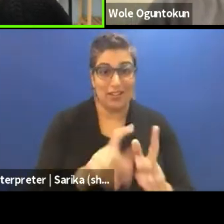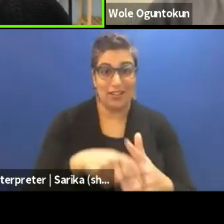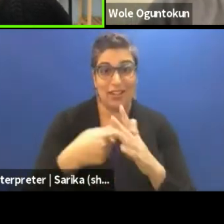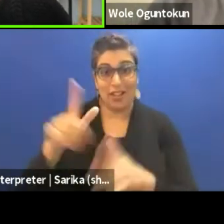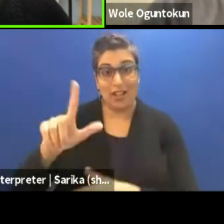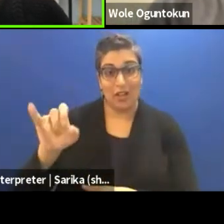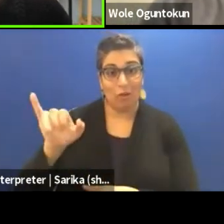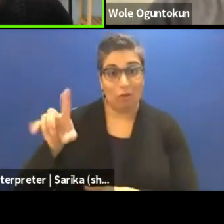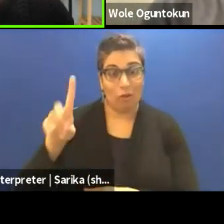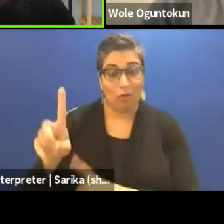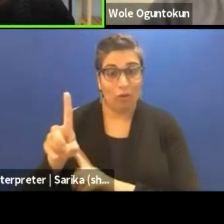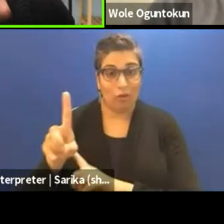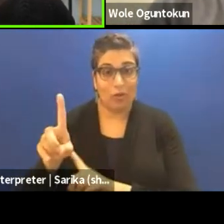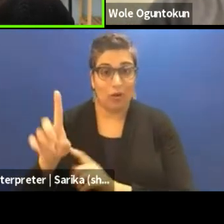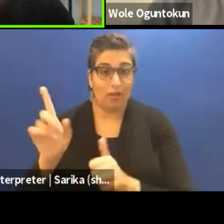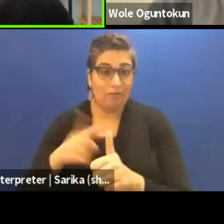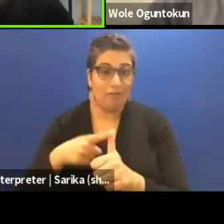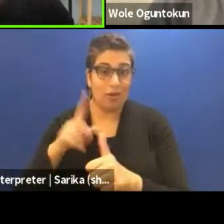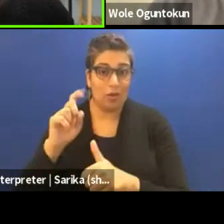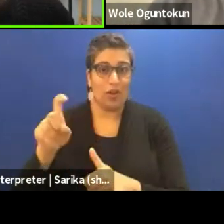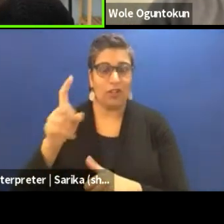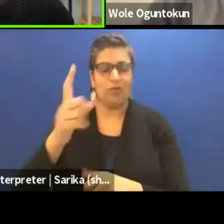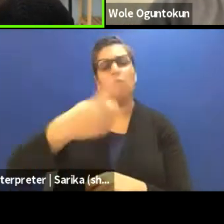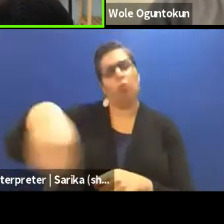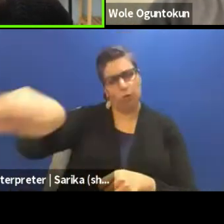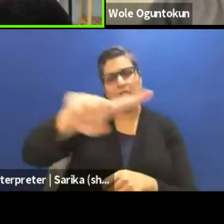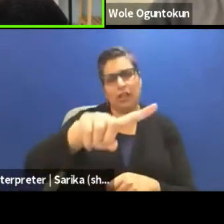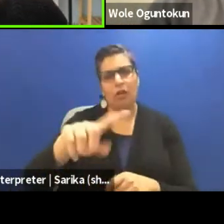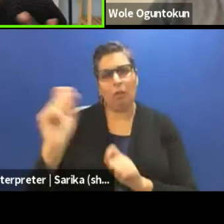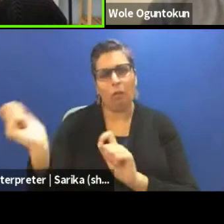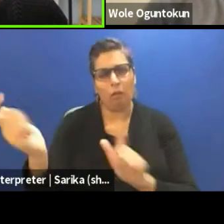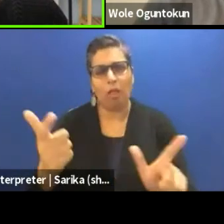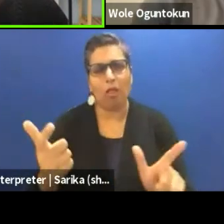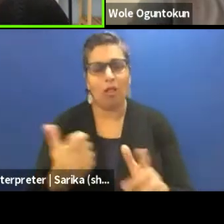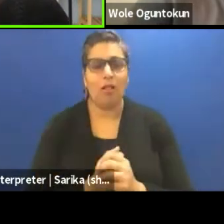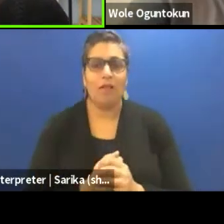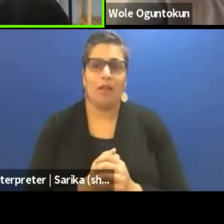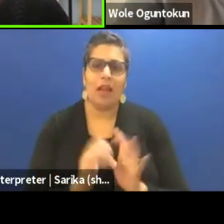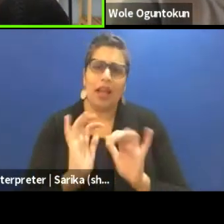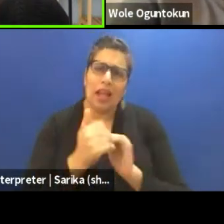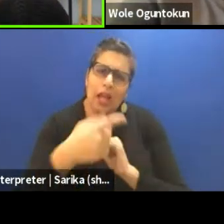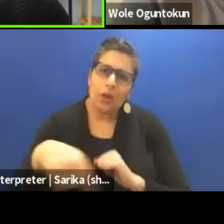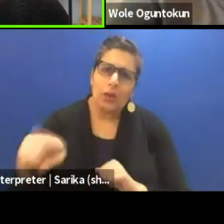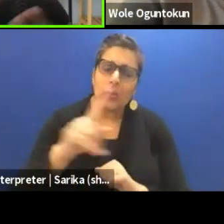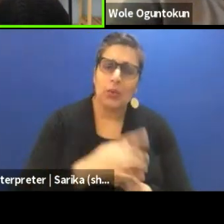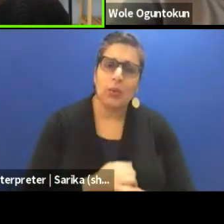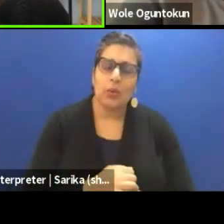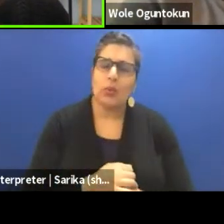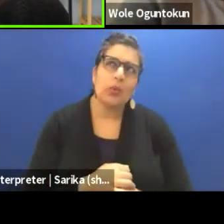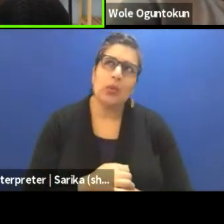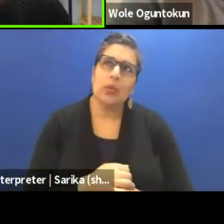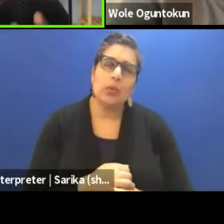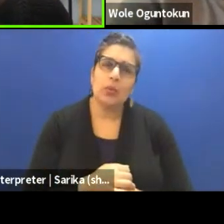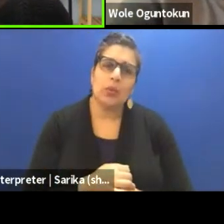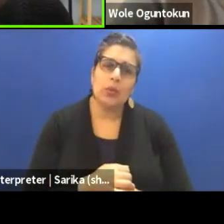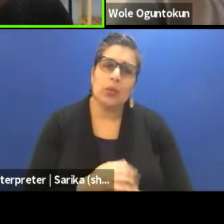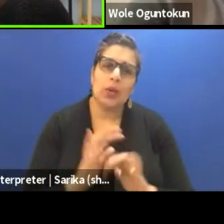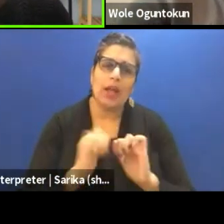And I think my question goes to all of you obviously, is that how do you conceive dramaturgy?